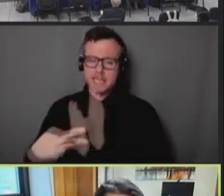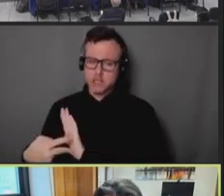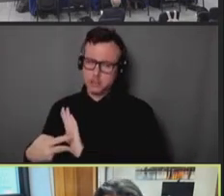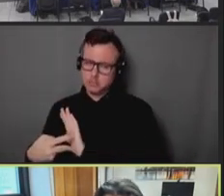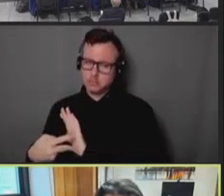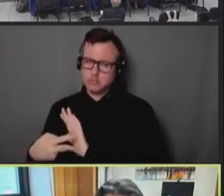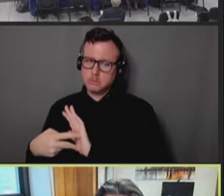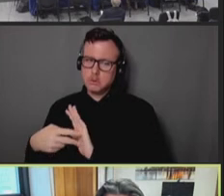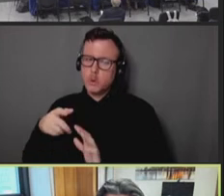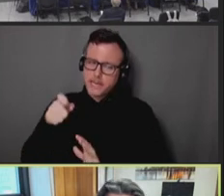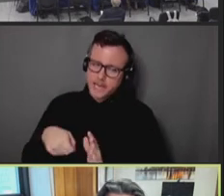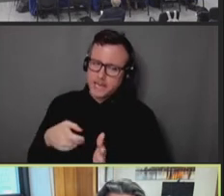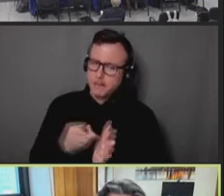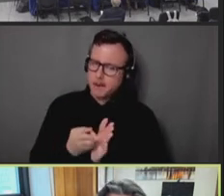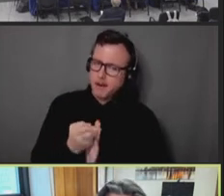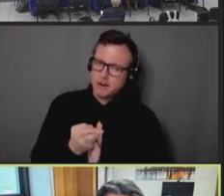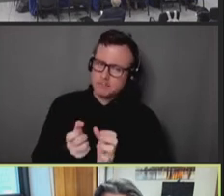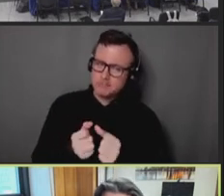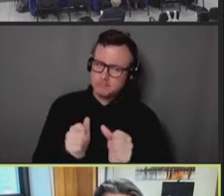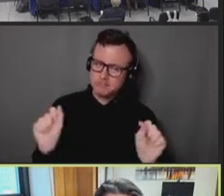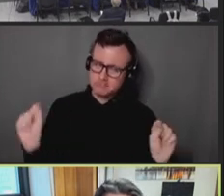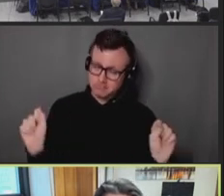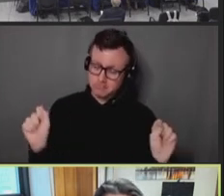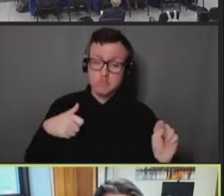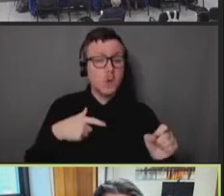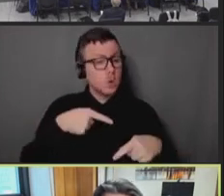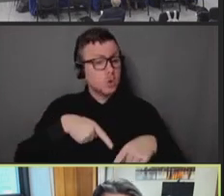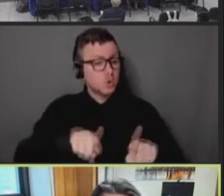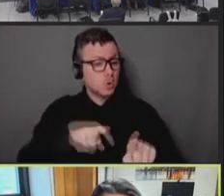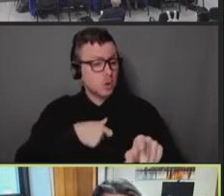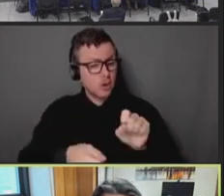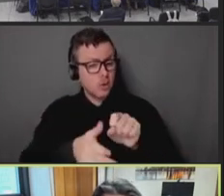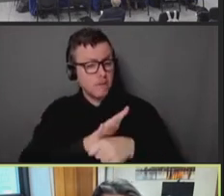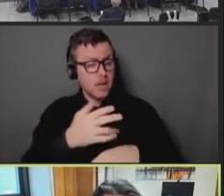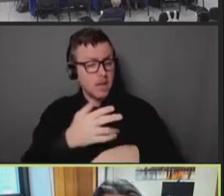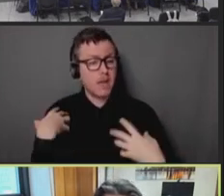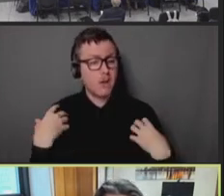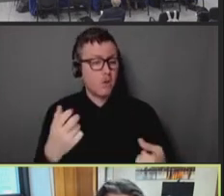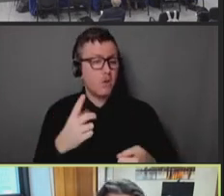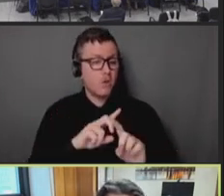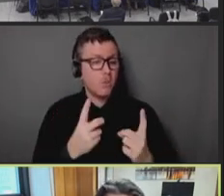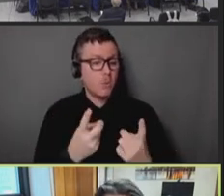be honest about that. In the COVID experience, our health department data suggested, through